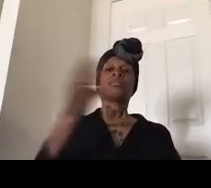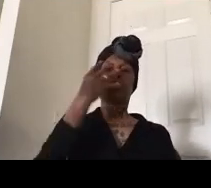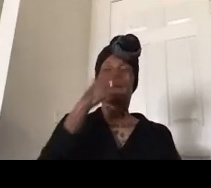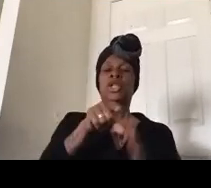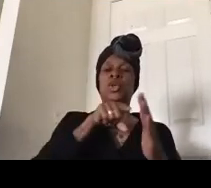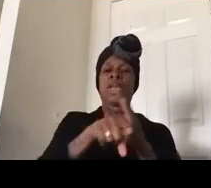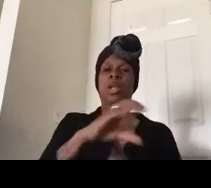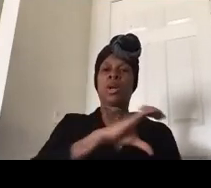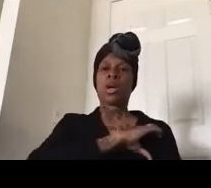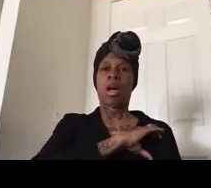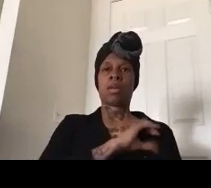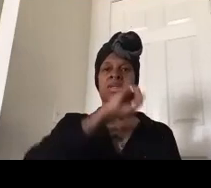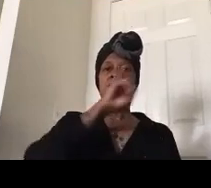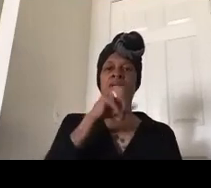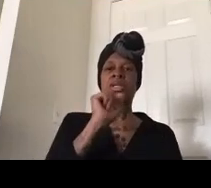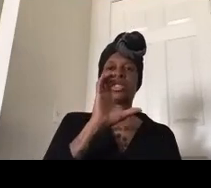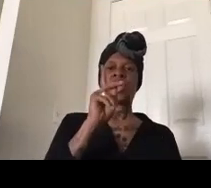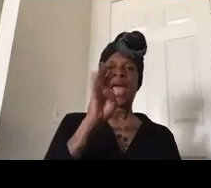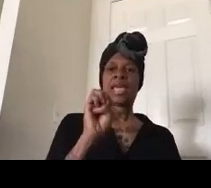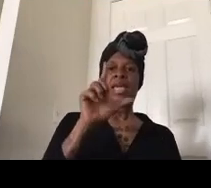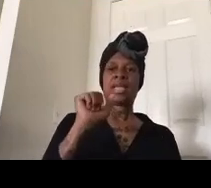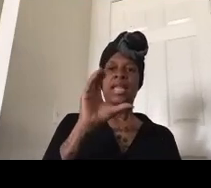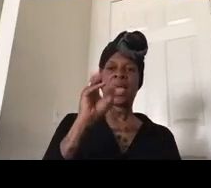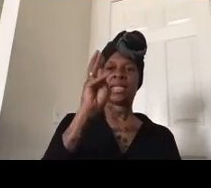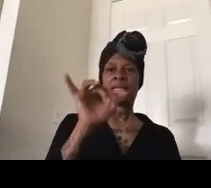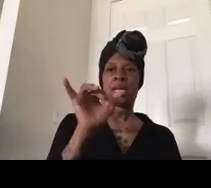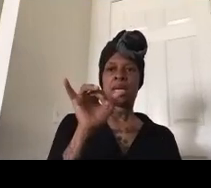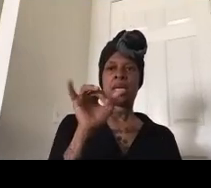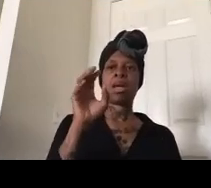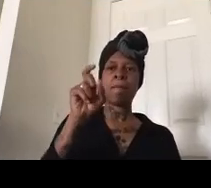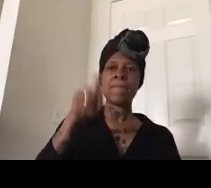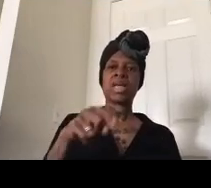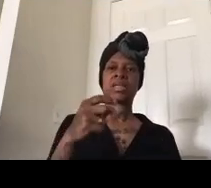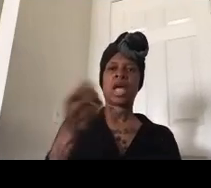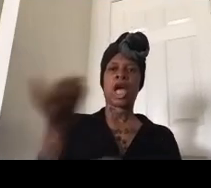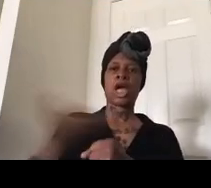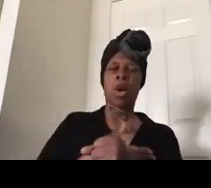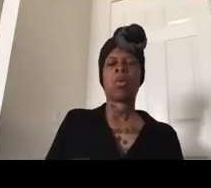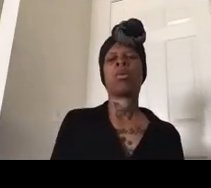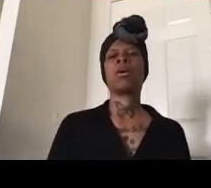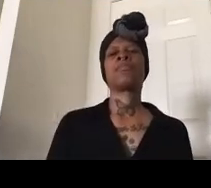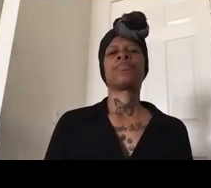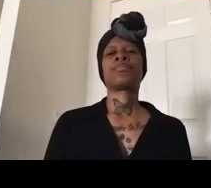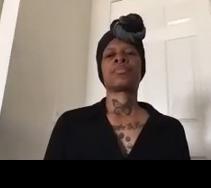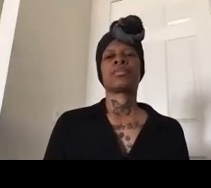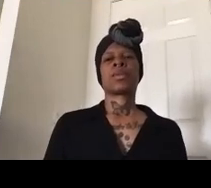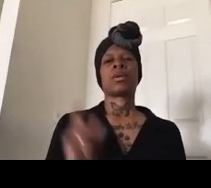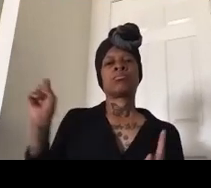district attorney jackie lacey for more than two and a half years now of consistent protests every single wednesday